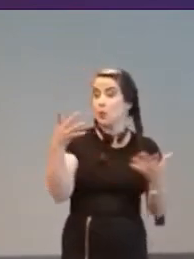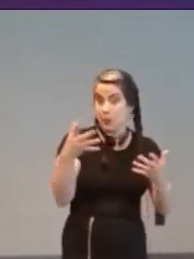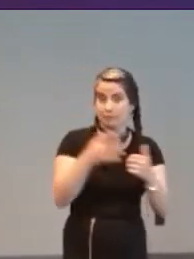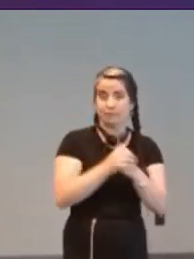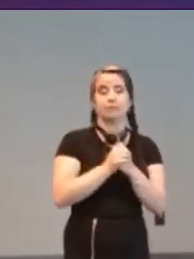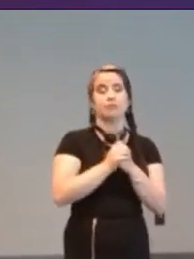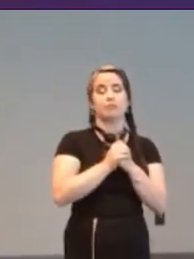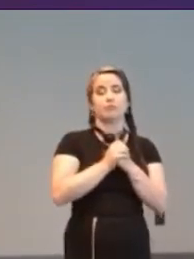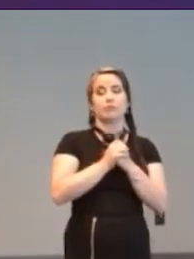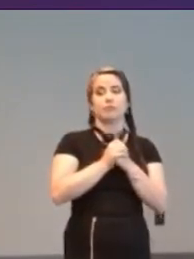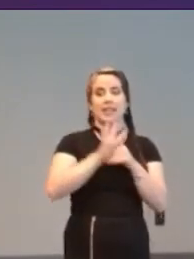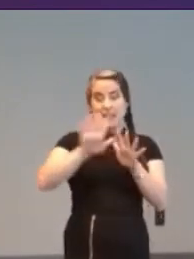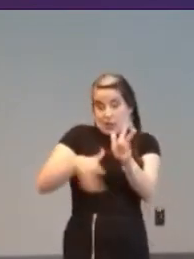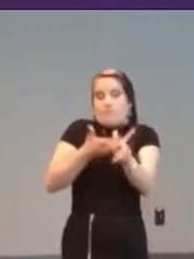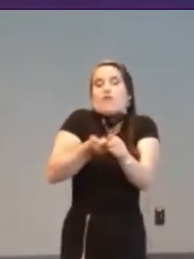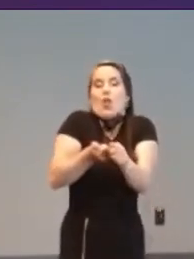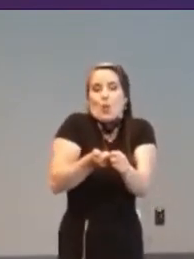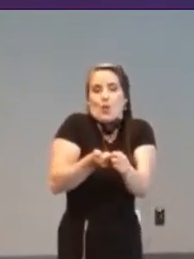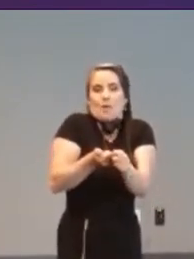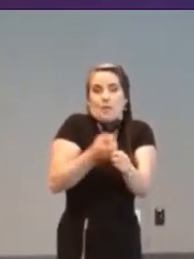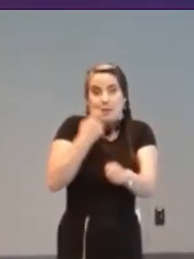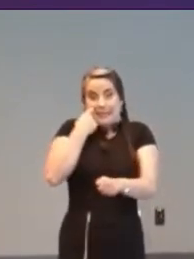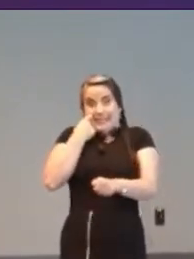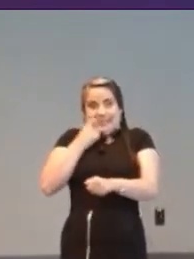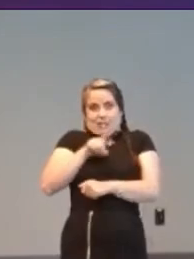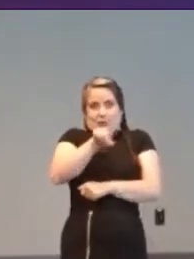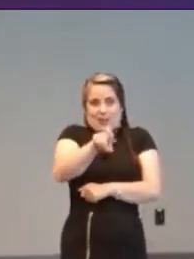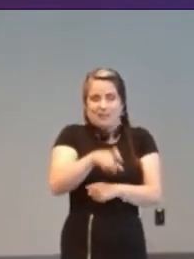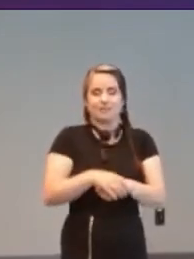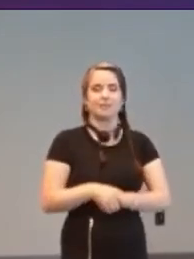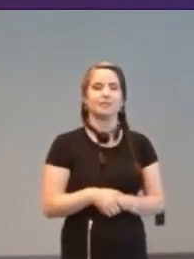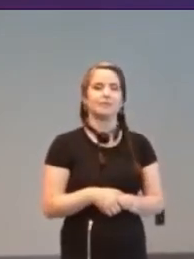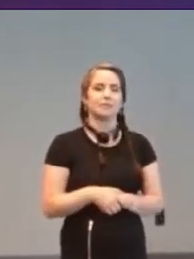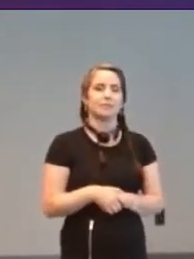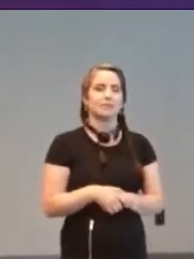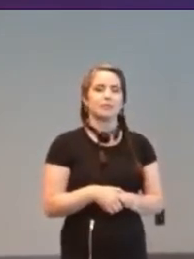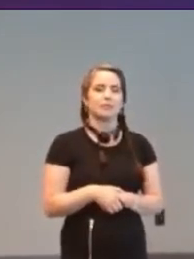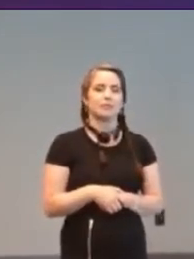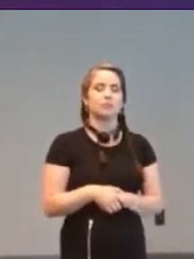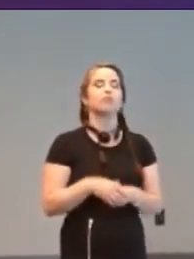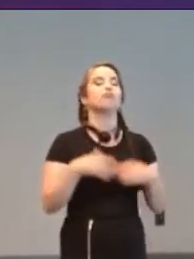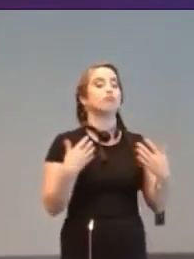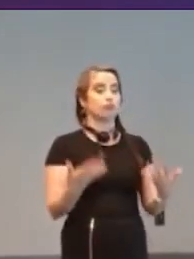a follow-up question to the last question so in terms of putting things in stores the tag